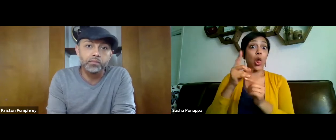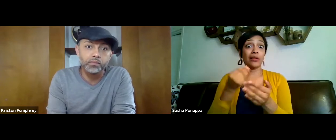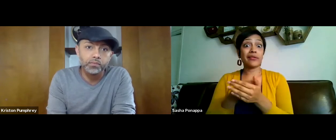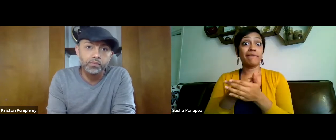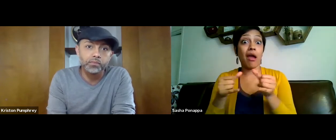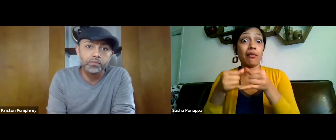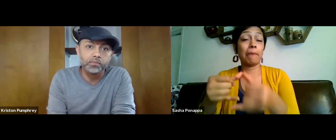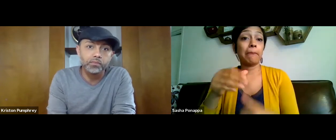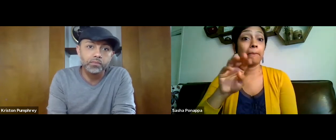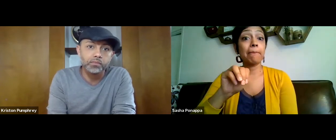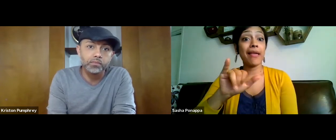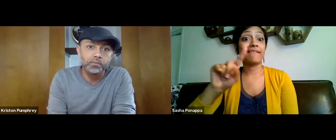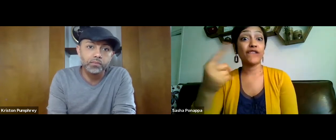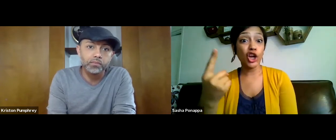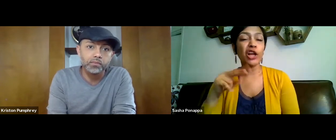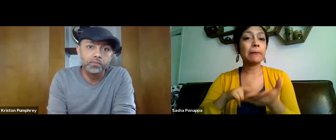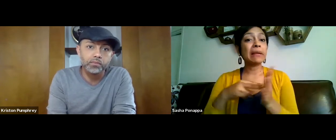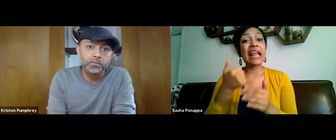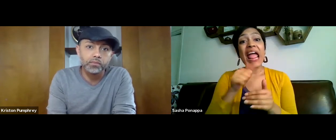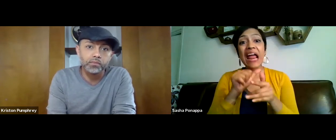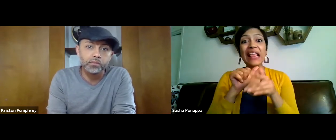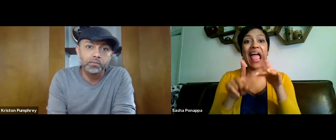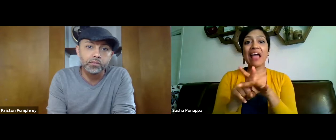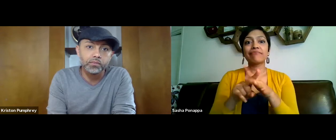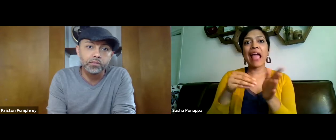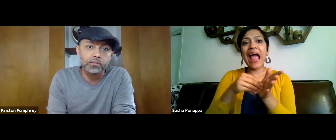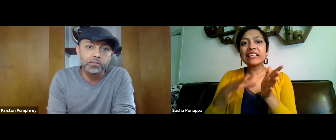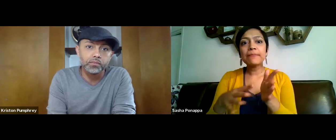So if the goal is to have the funds awarded May 1st,